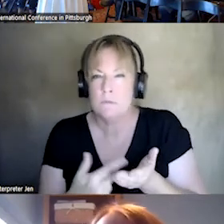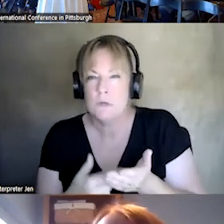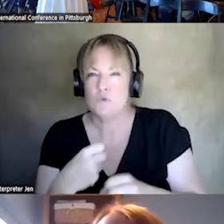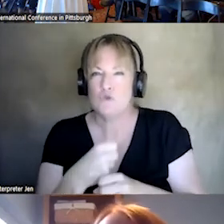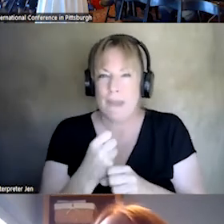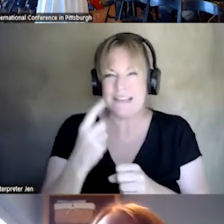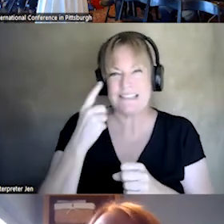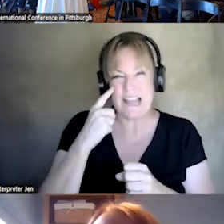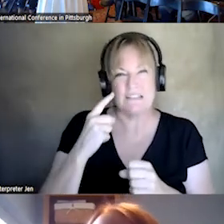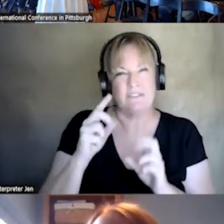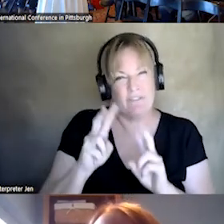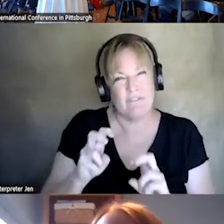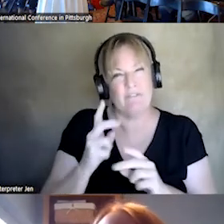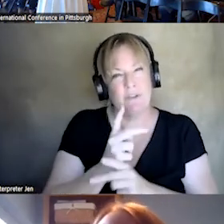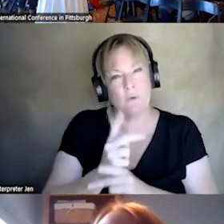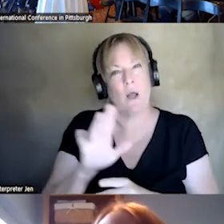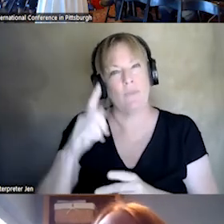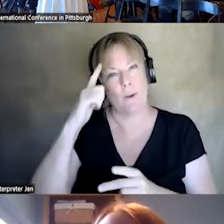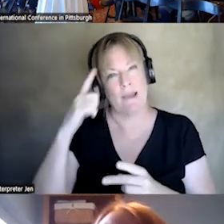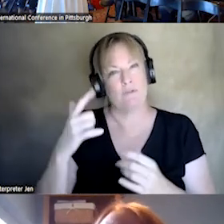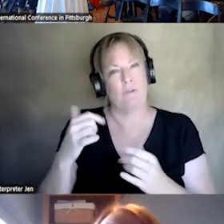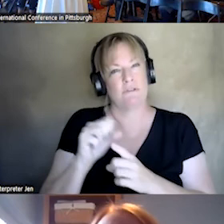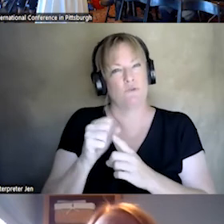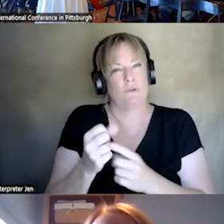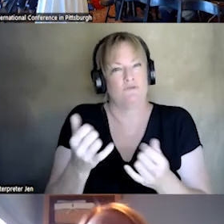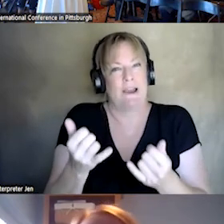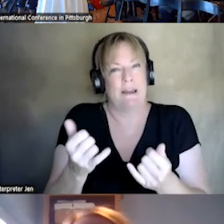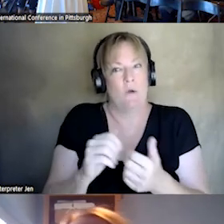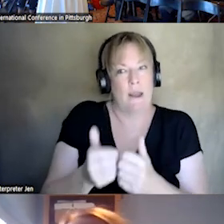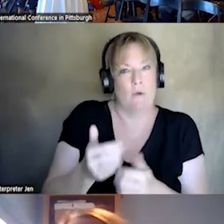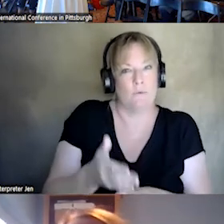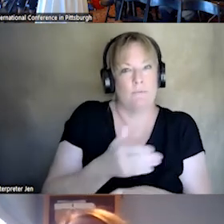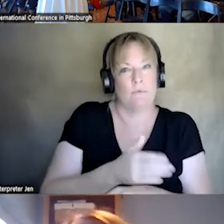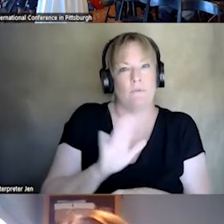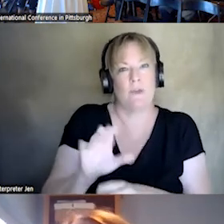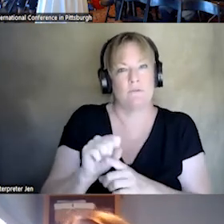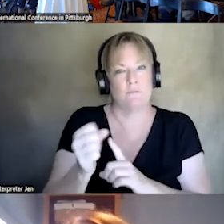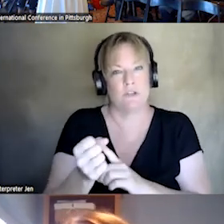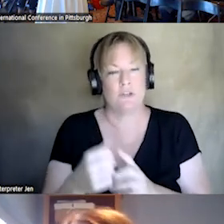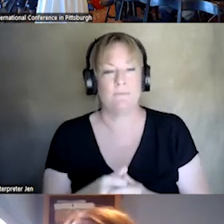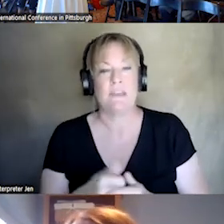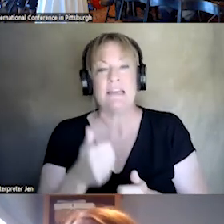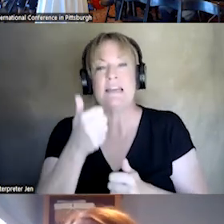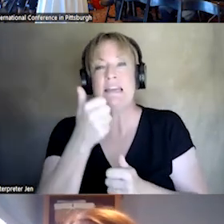EMOTIONAL STATE. WHAT THINGS THAT THEY COULD DO TO IMPROVE THEIR SITUATION. EACH COP TACT THAT SOME